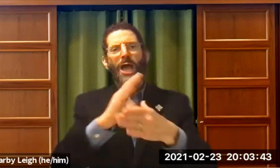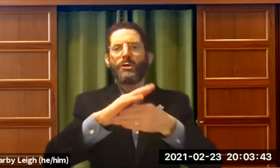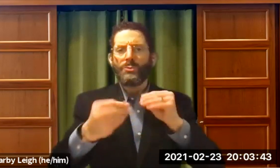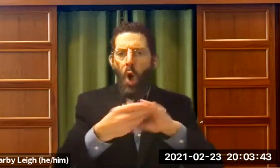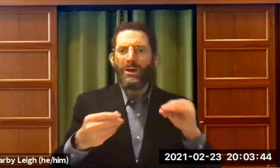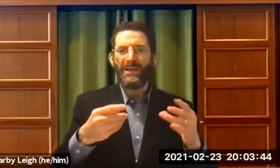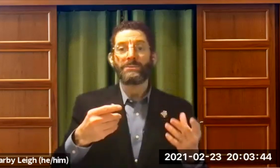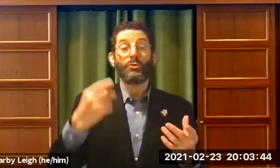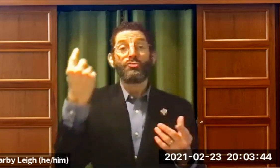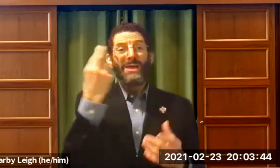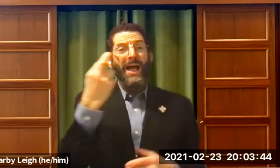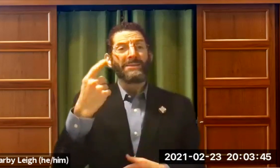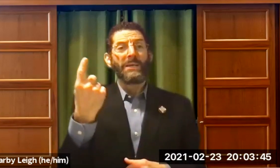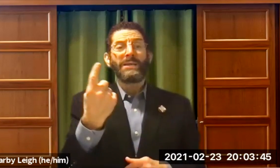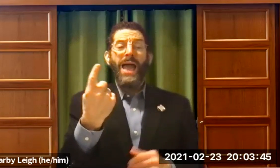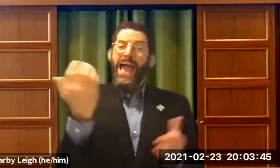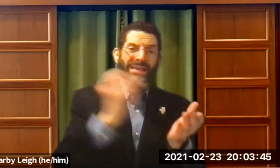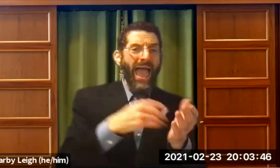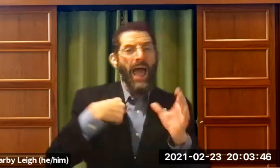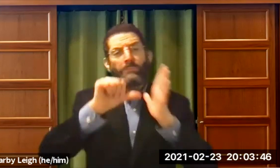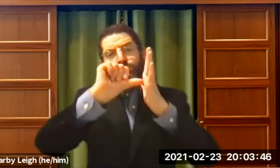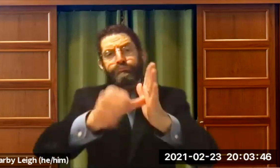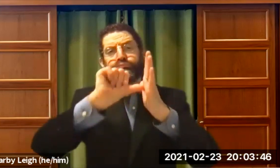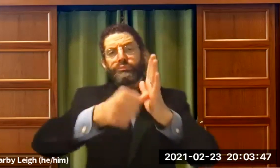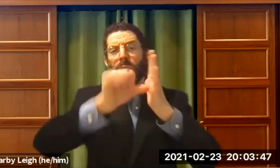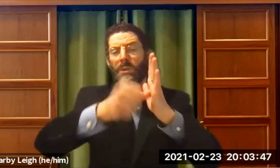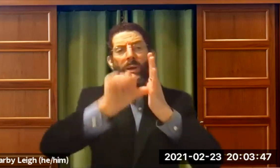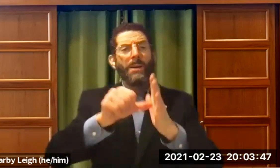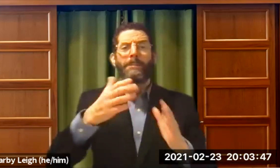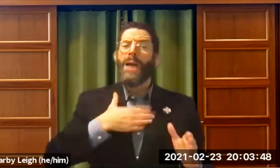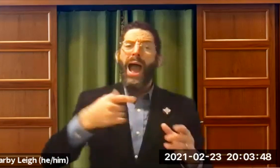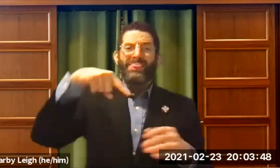We can show them by our experience, by our stories. And,